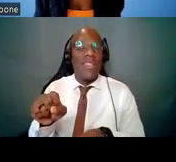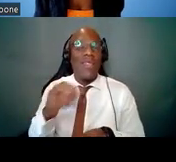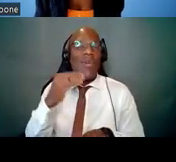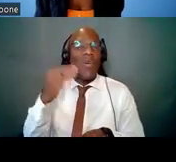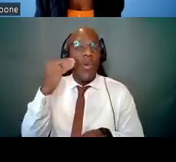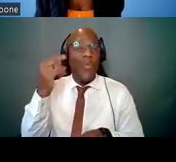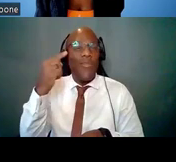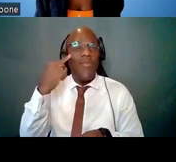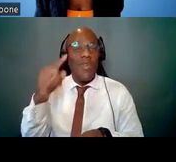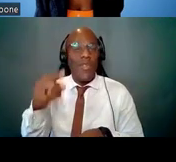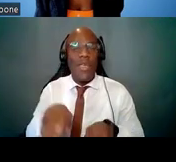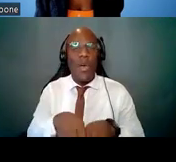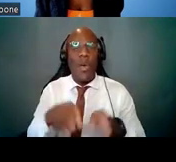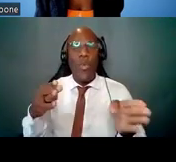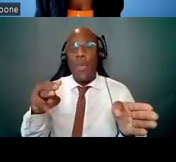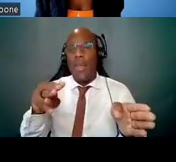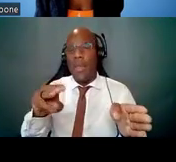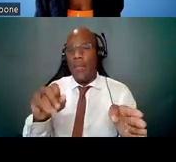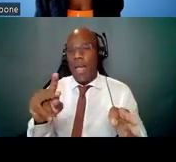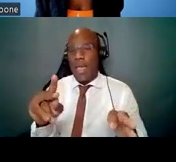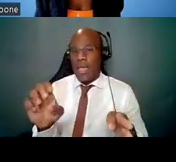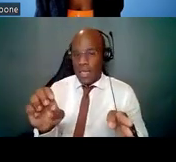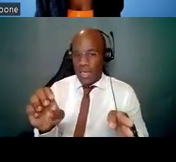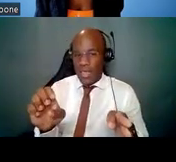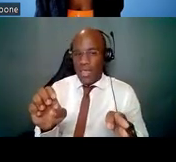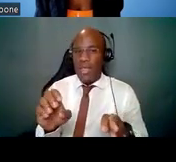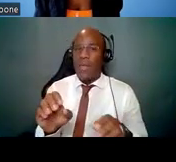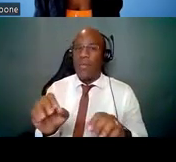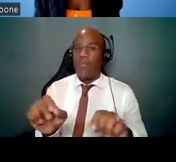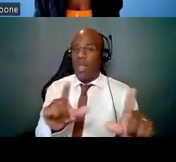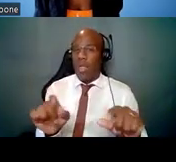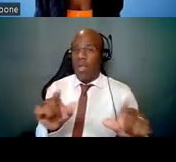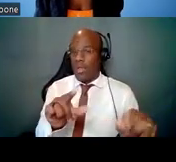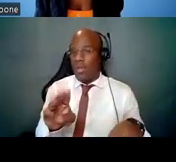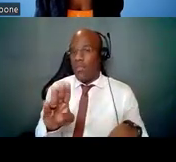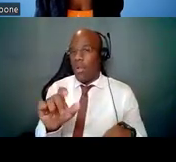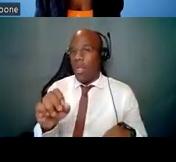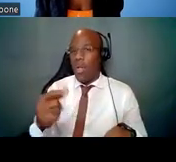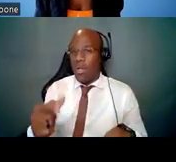which is published by Dr. Michael Lauer, who serves as the deputy director